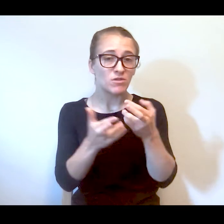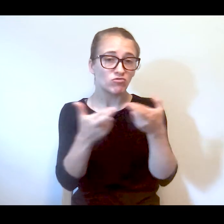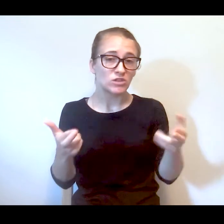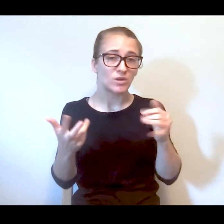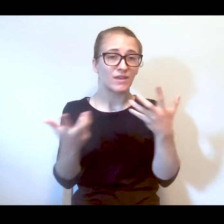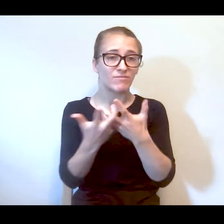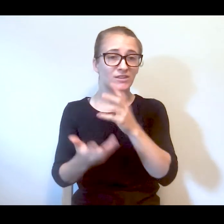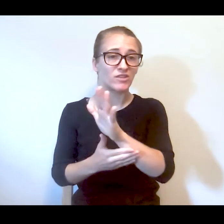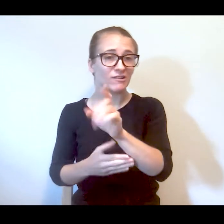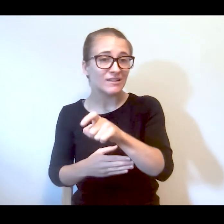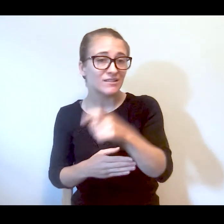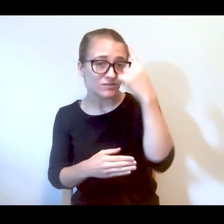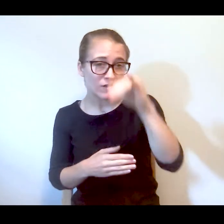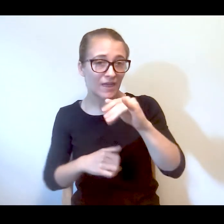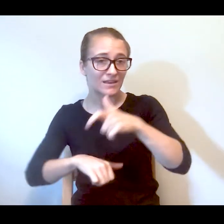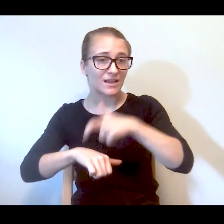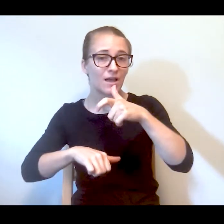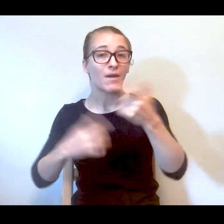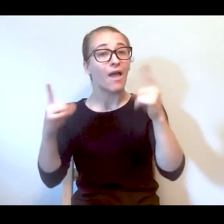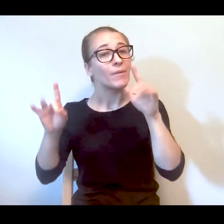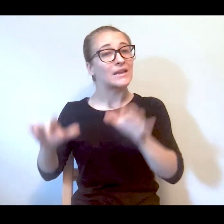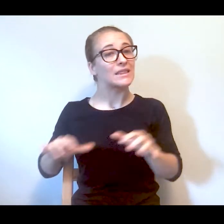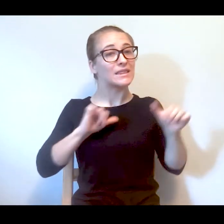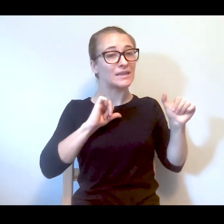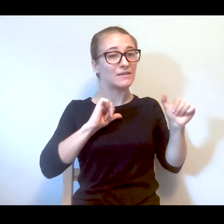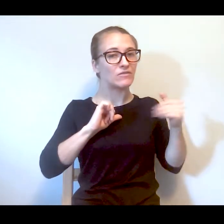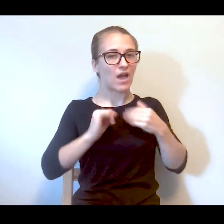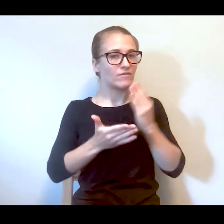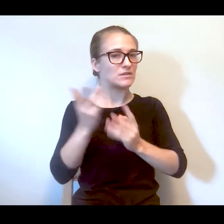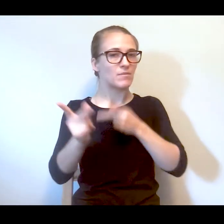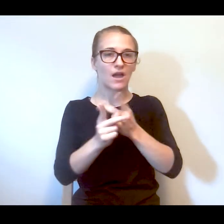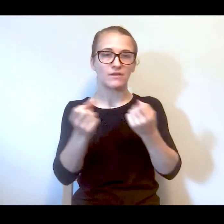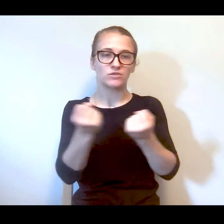permanent resources that fit their needs at the time so when they leave there is some sort of support